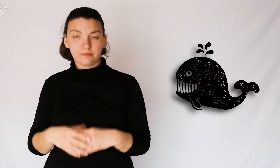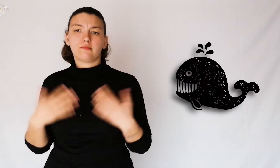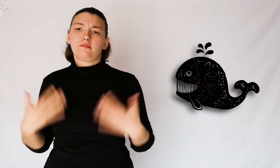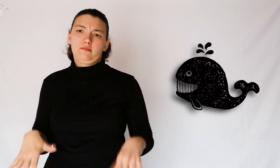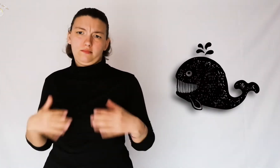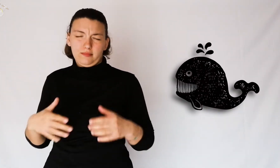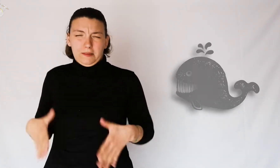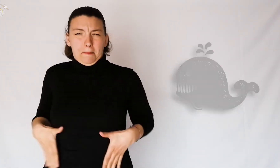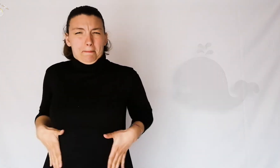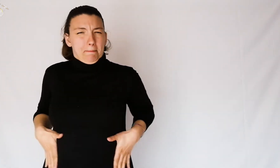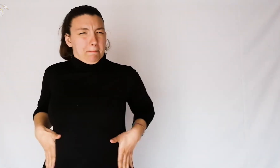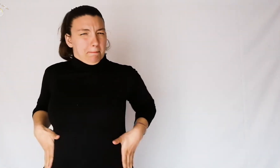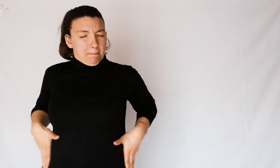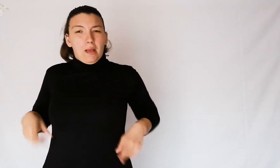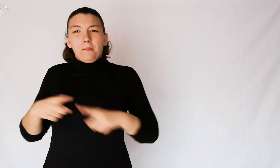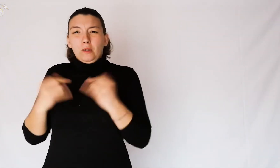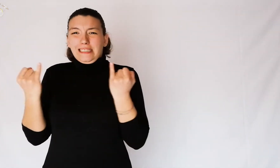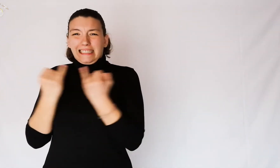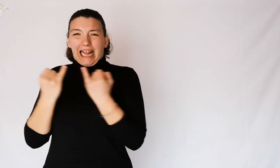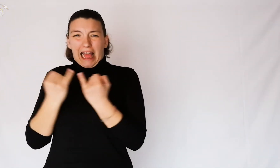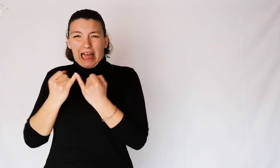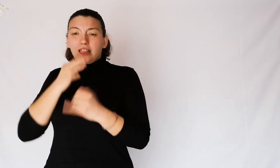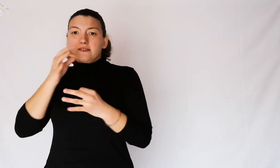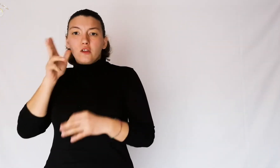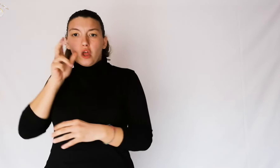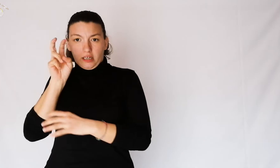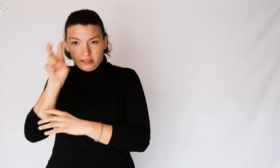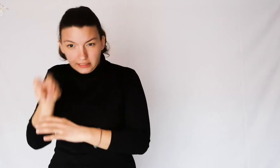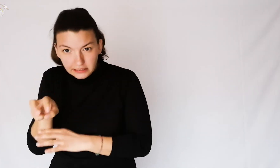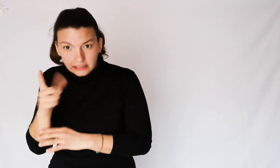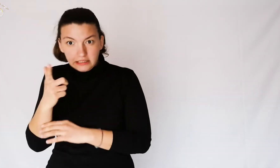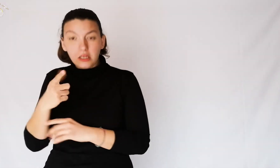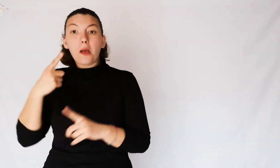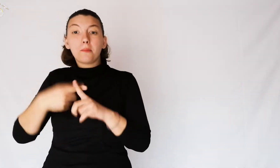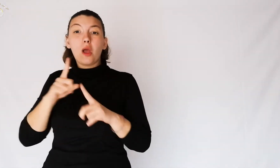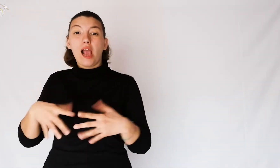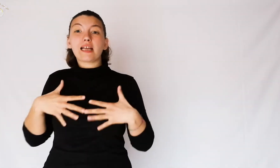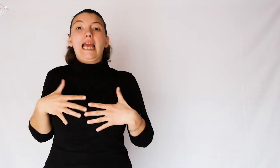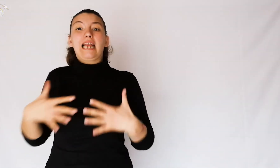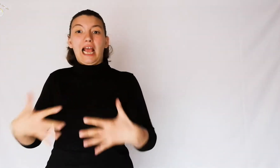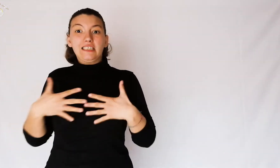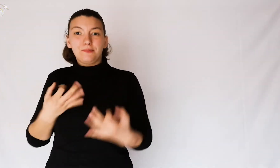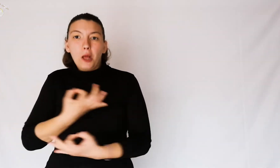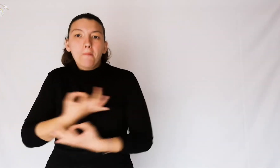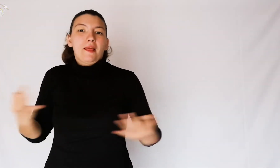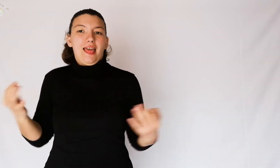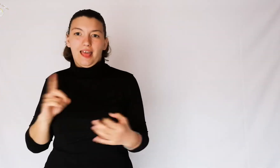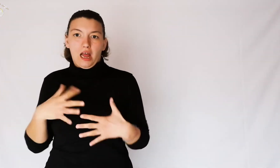It was so tight and women couldn't bend over or breathe well.